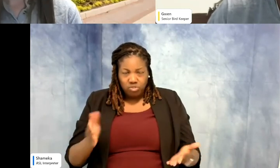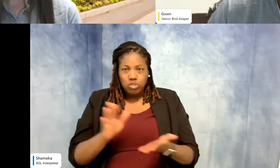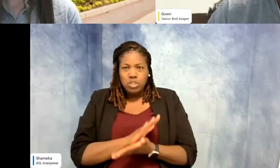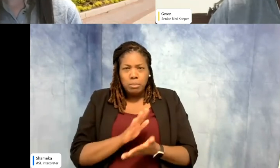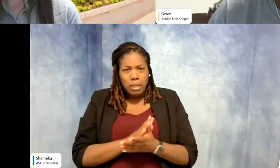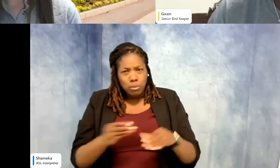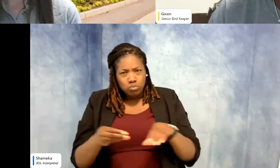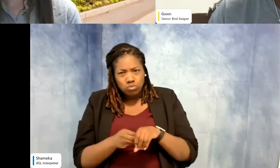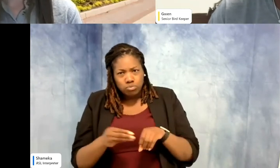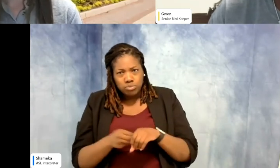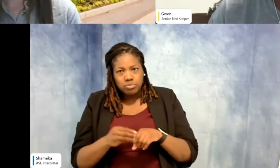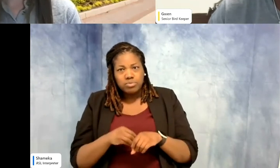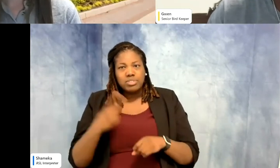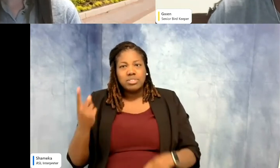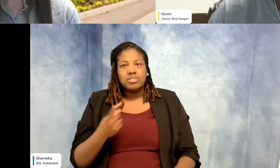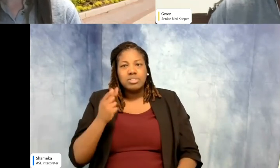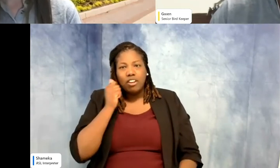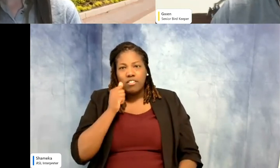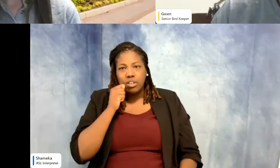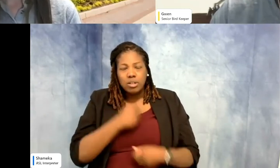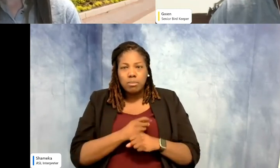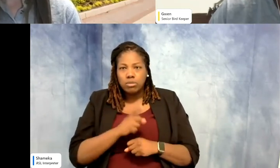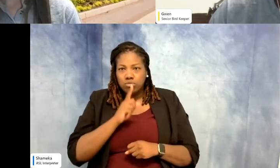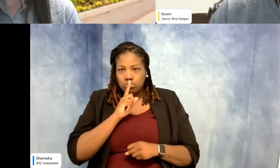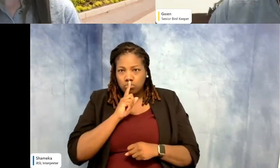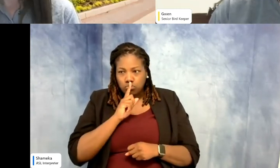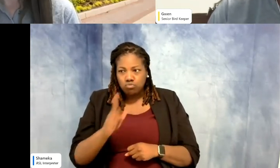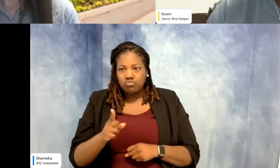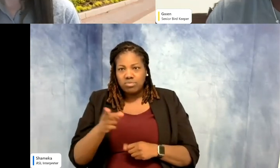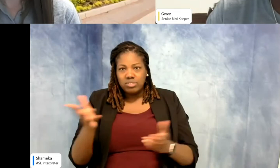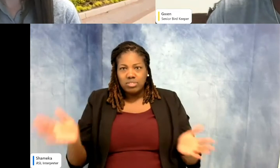Just have to be something daily to keep them enriched. You cannot just sit this animal in the cage